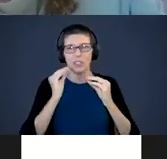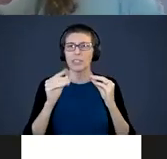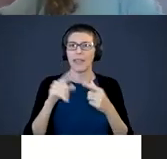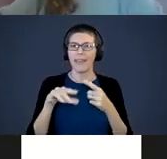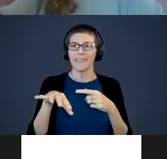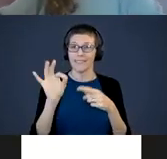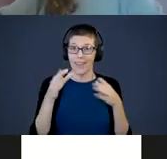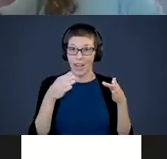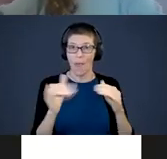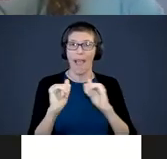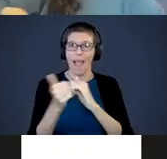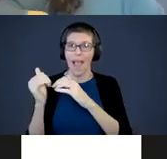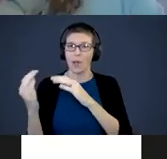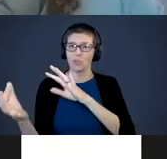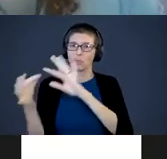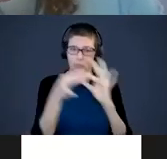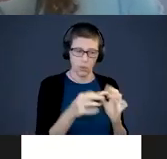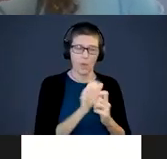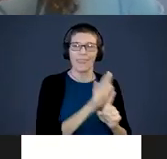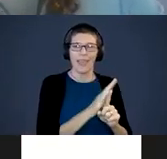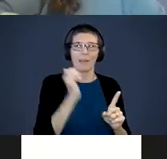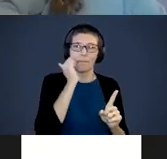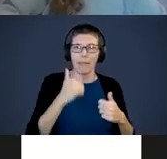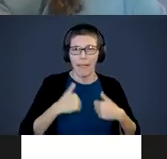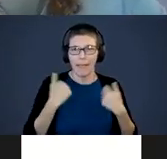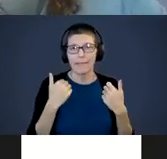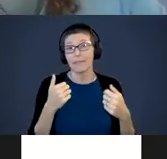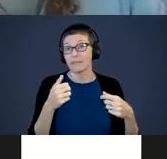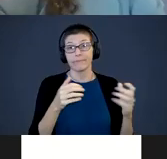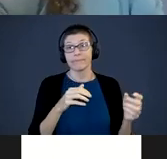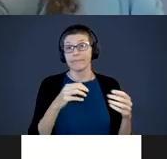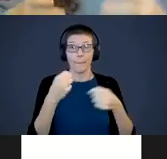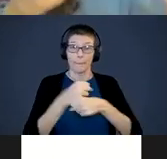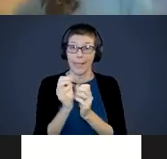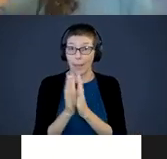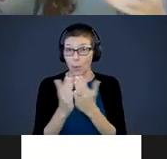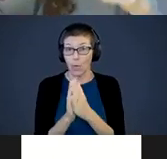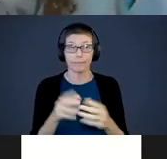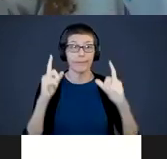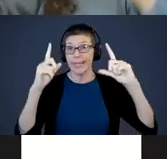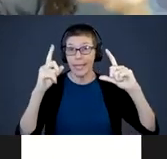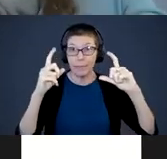back to their everyday life. Making a picture book, taking a picture, putting on the wall.